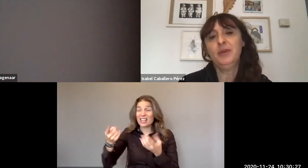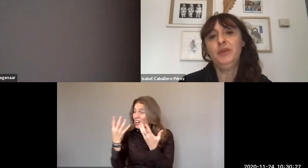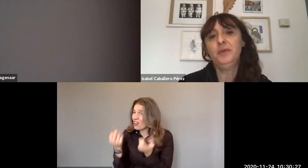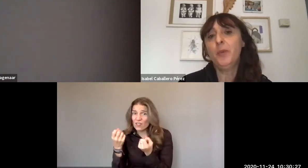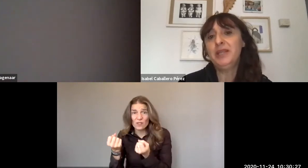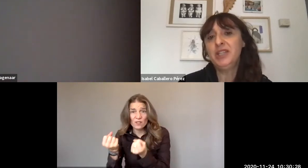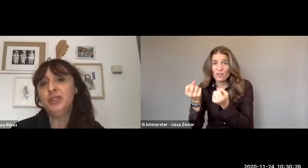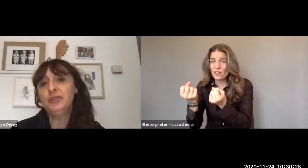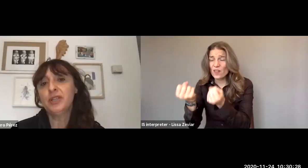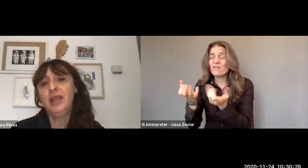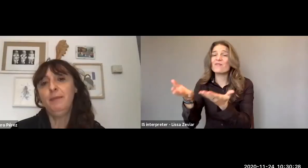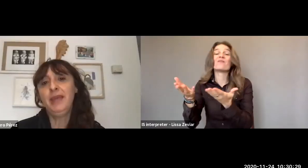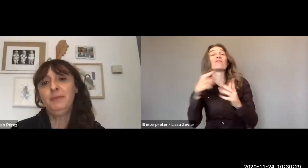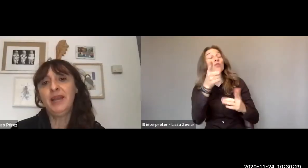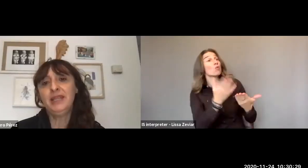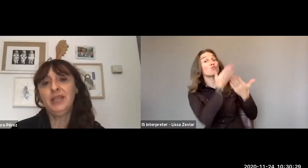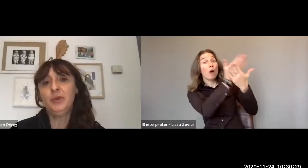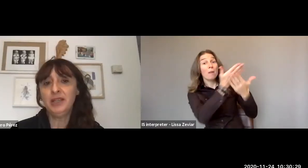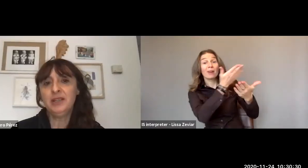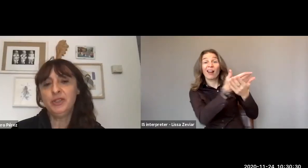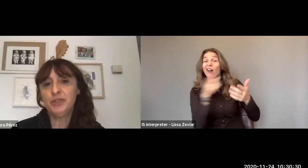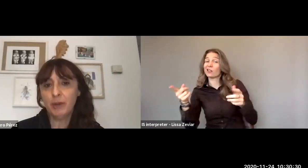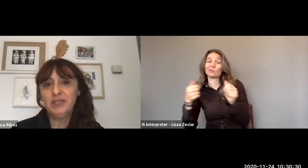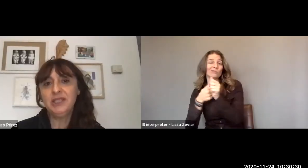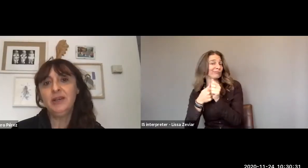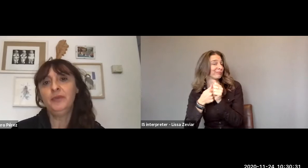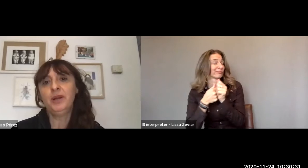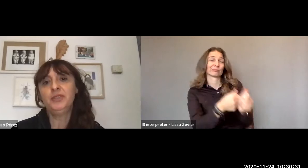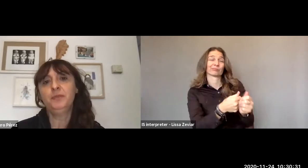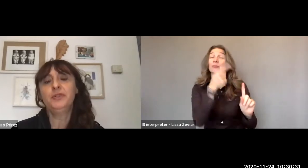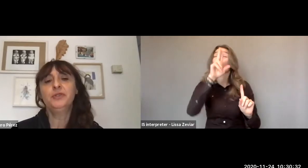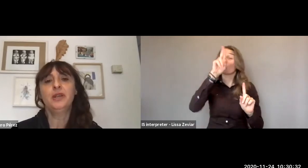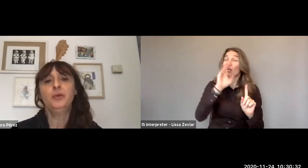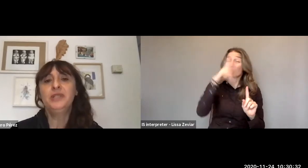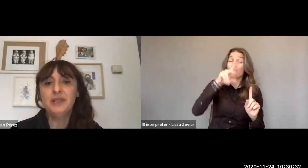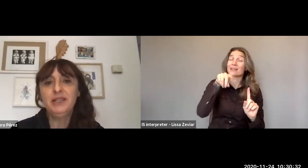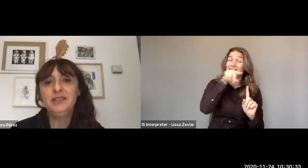with the recommendations made by the UN Committee on the CRPD